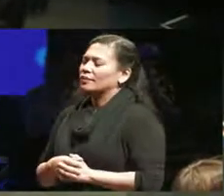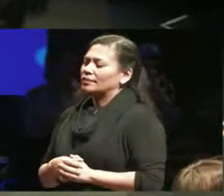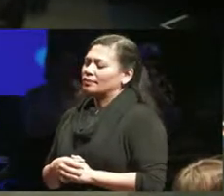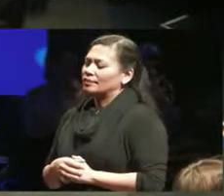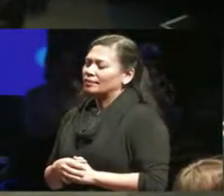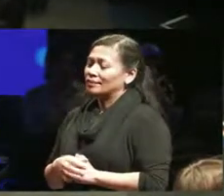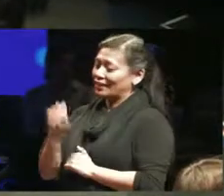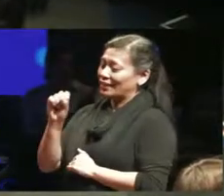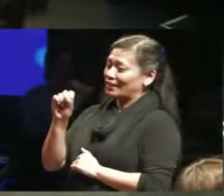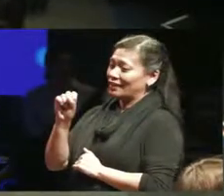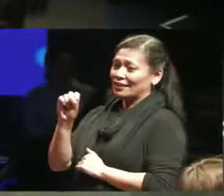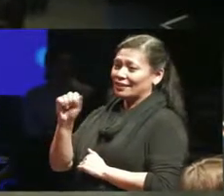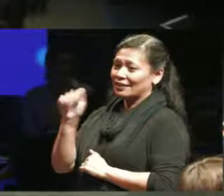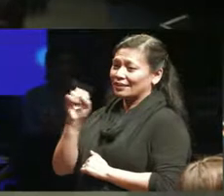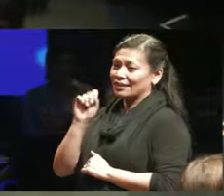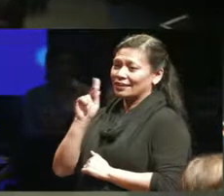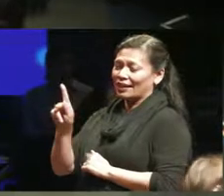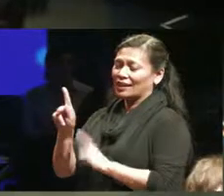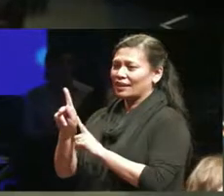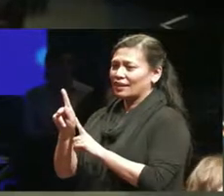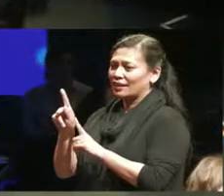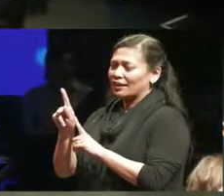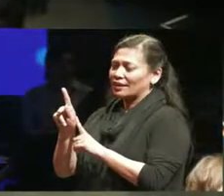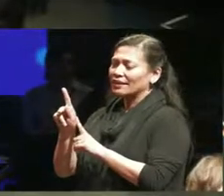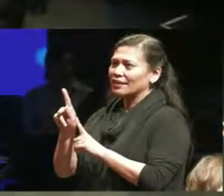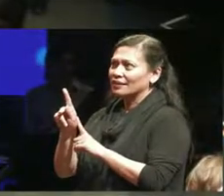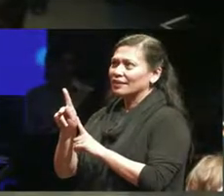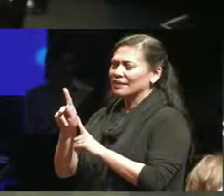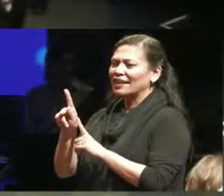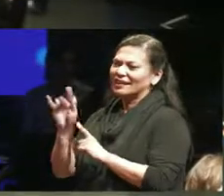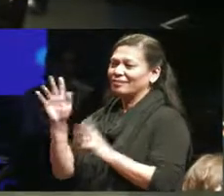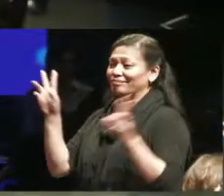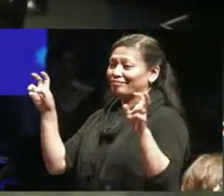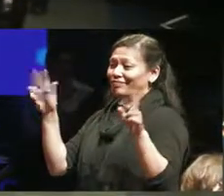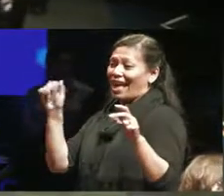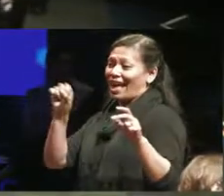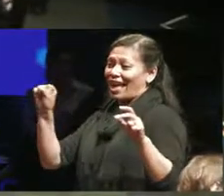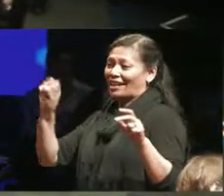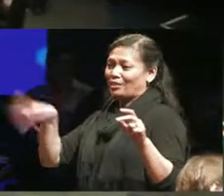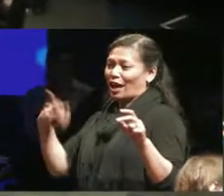catchment is not to put too fine a point on it but ass-backwards in in this